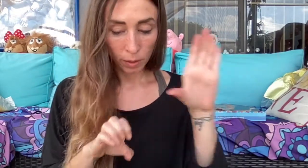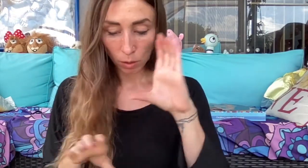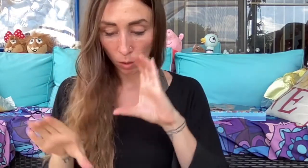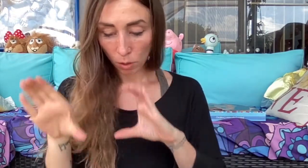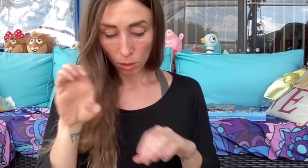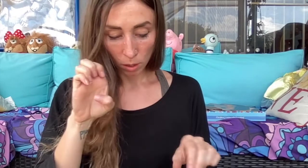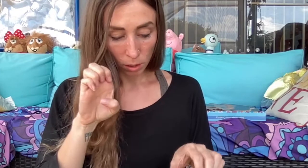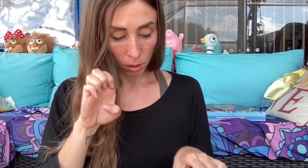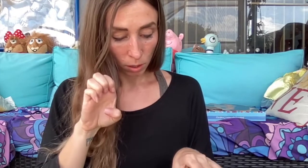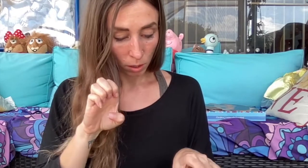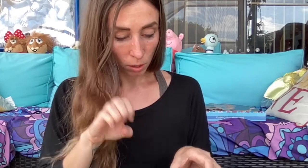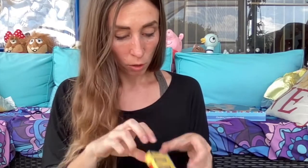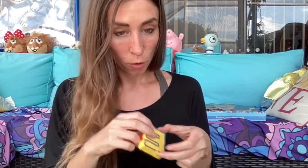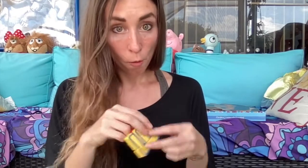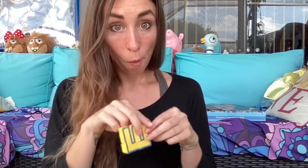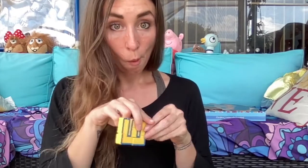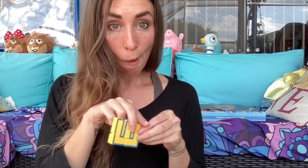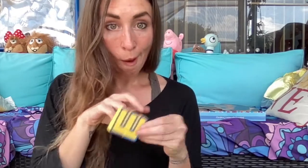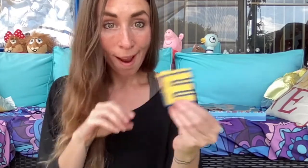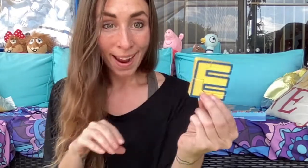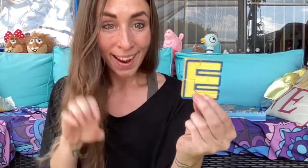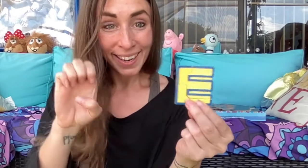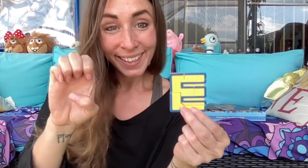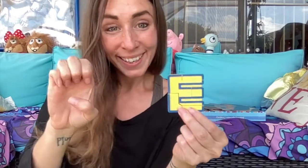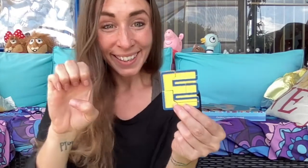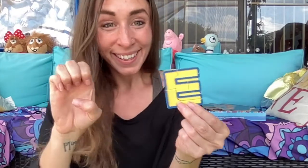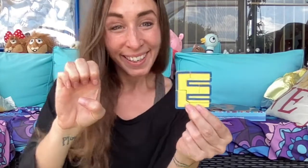One more... E, searching for e Here it is e.